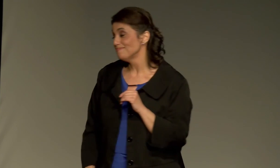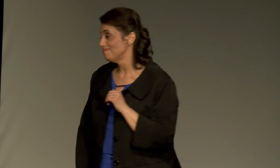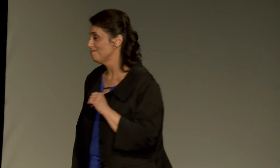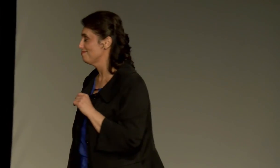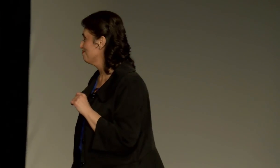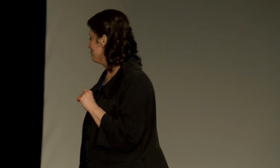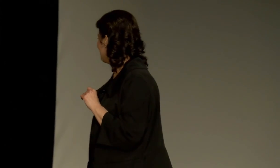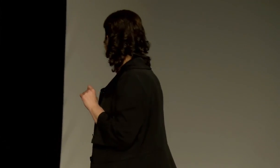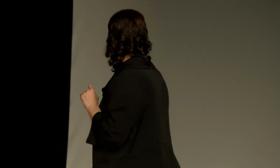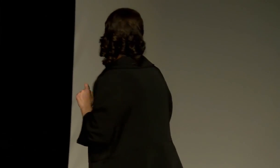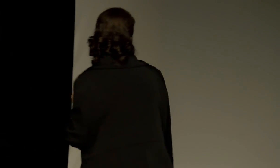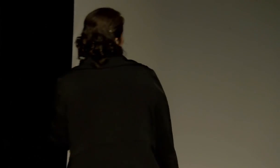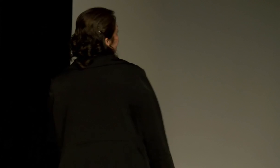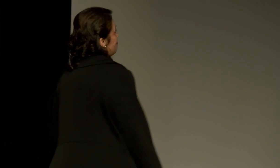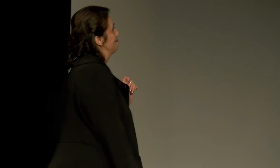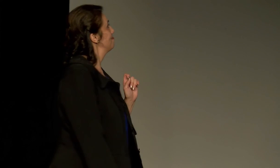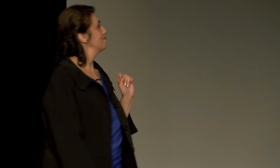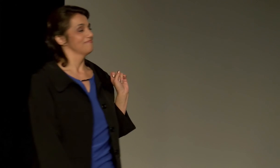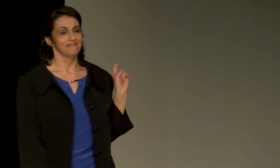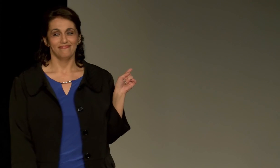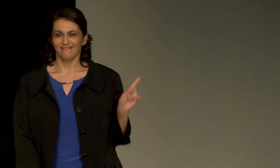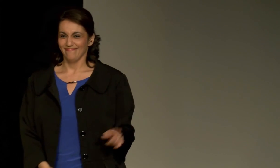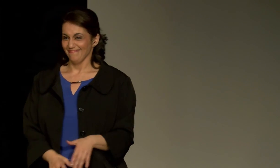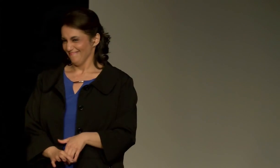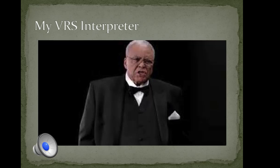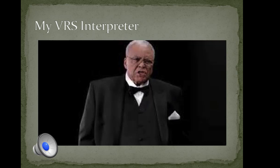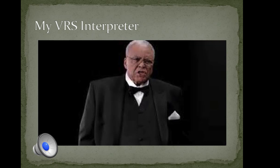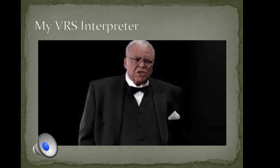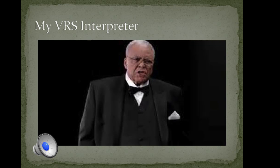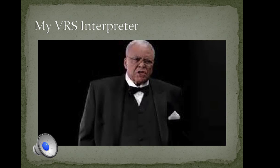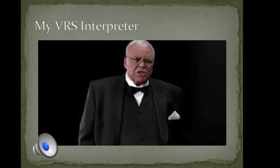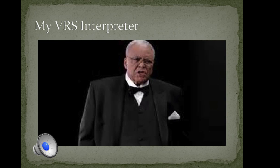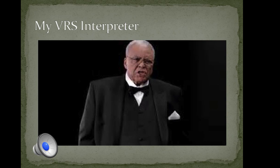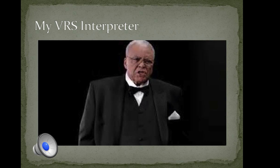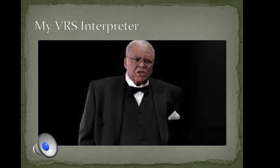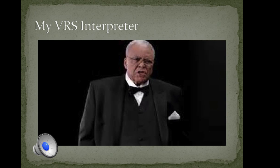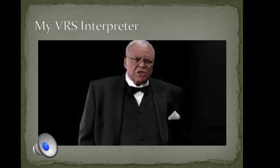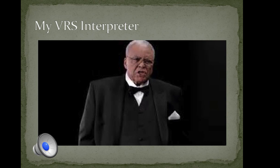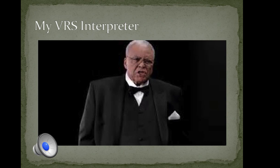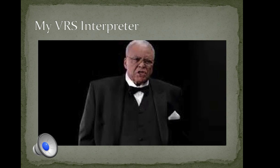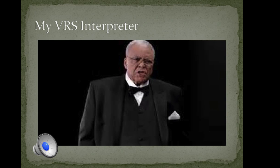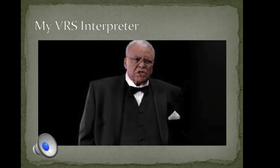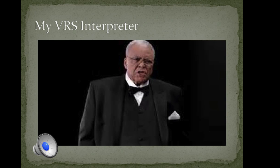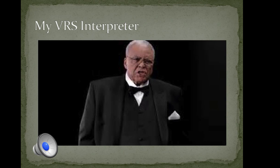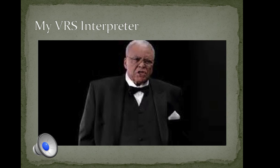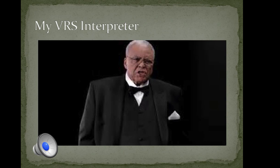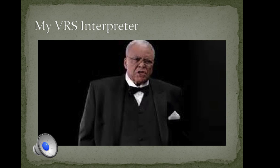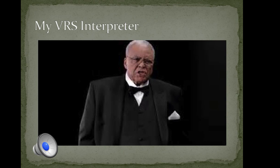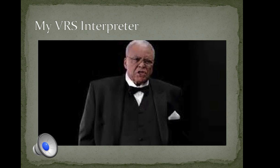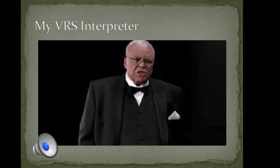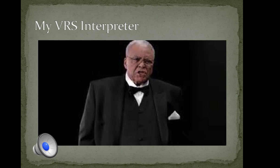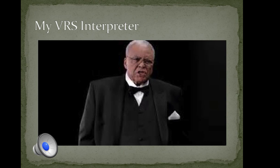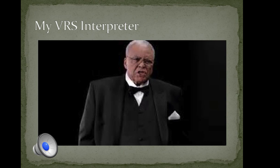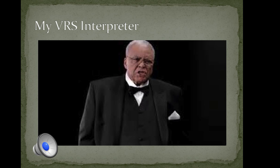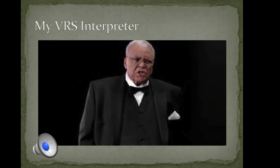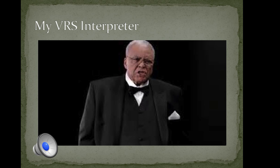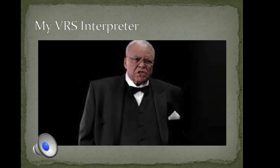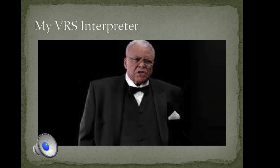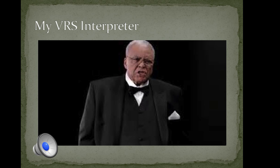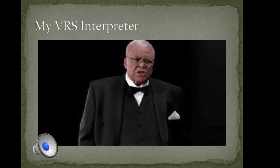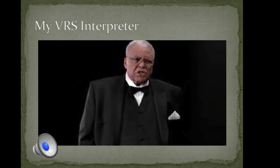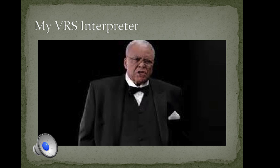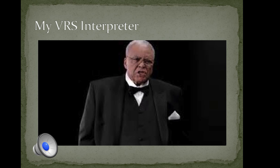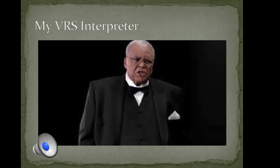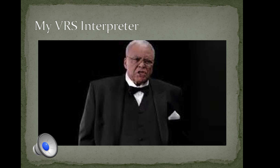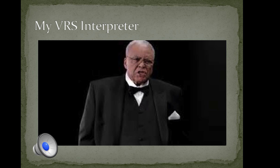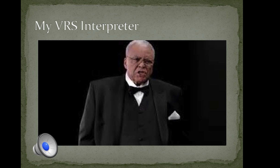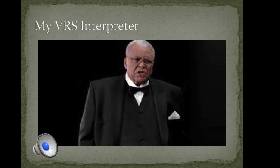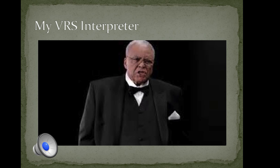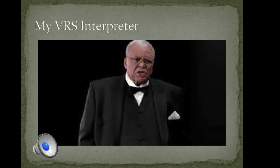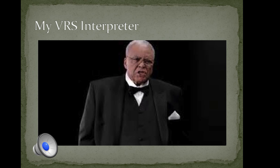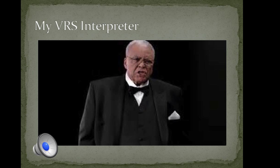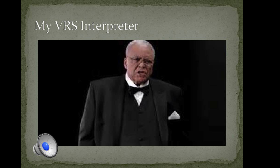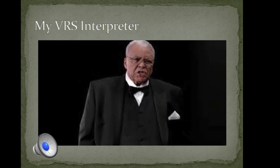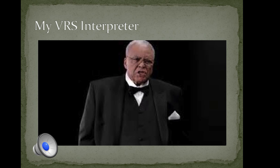So, let's say my interpreter's sounds like , so this is what my voice sounds